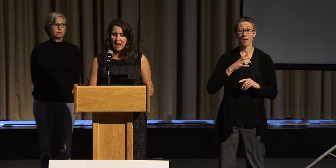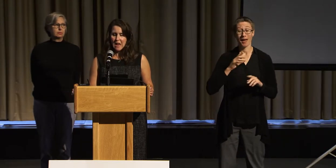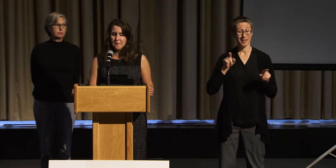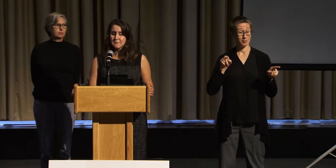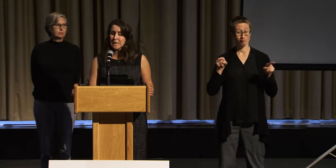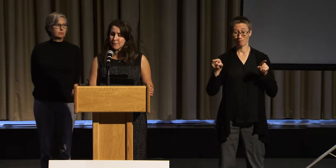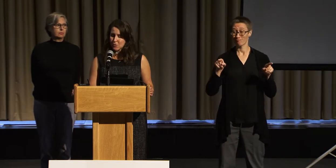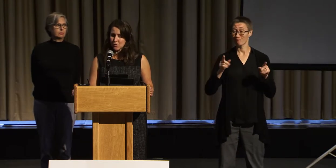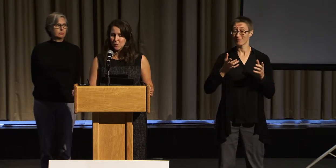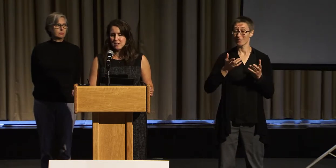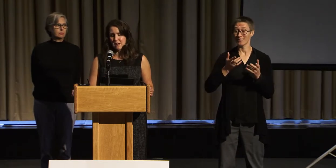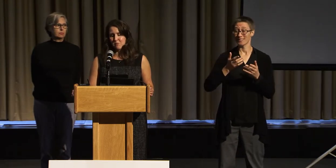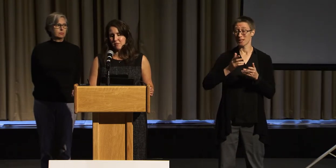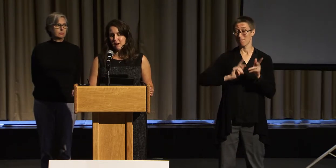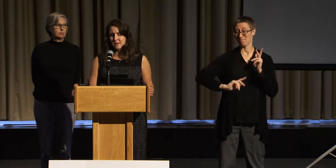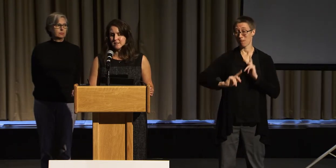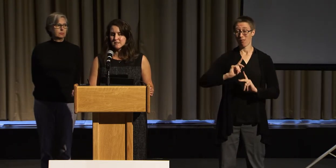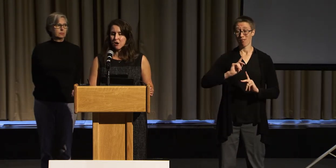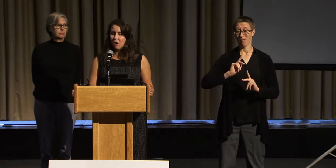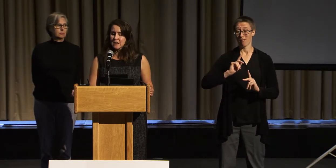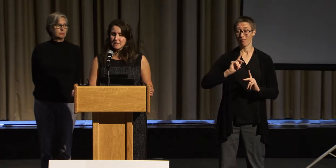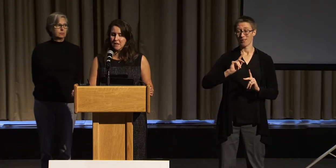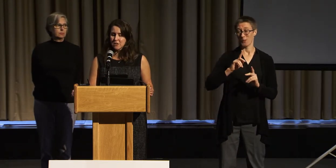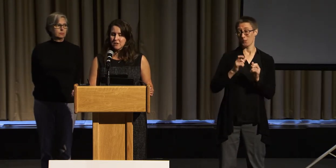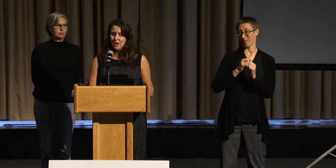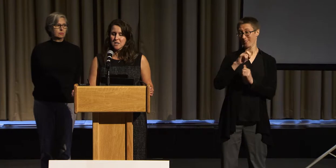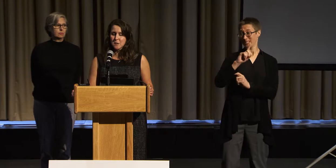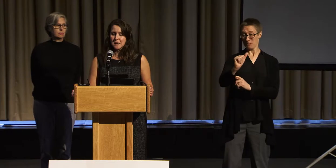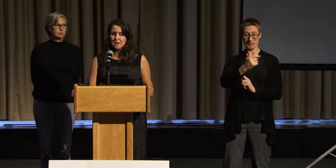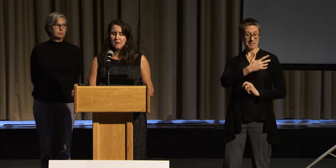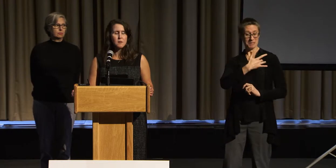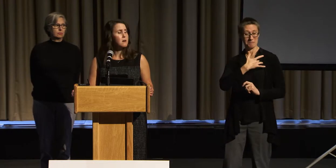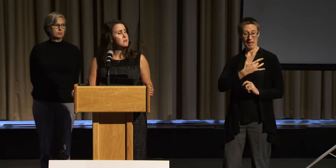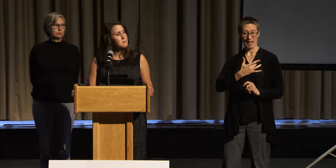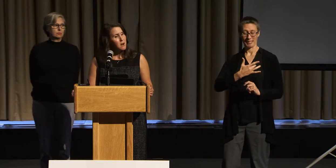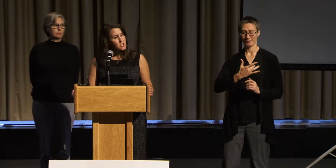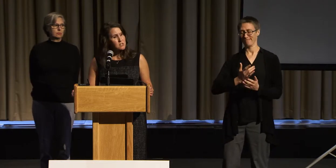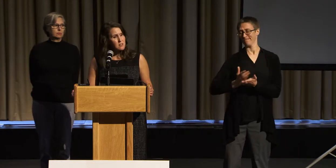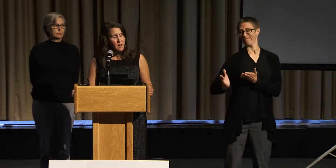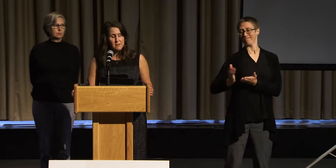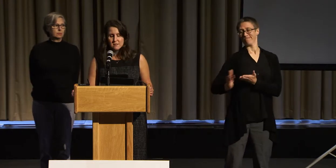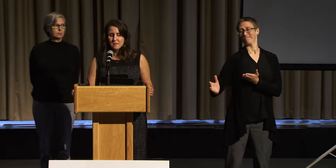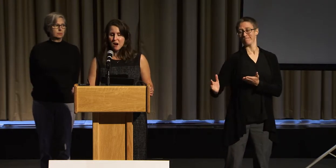and people with deafblindedness are considered to be the most marginalized